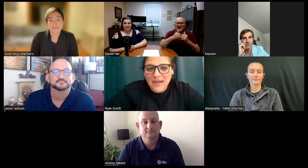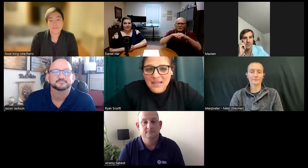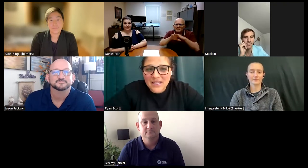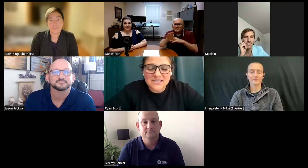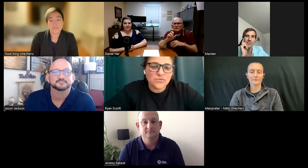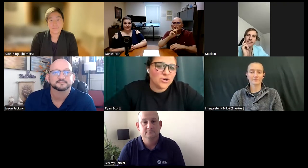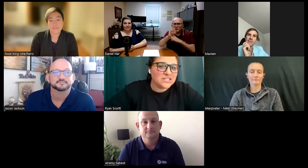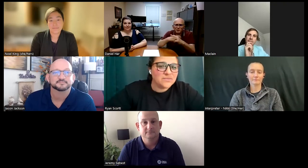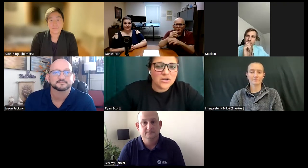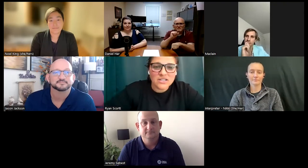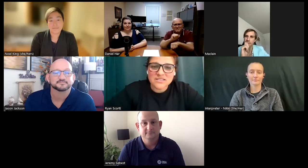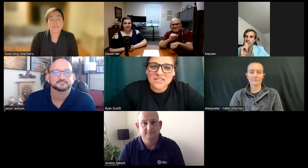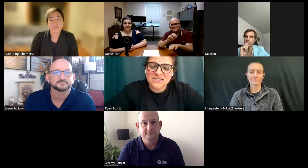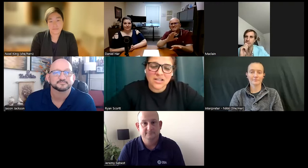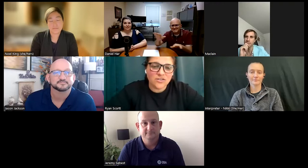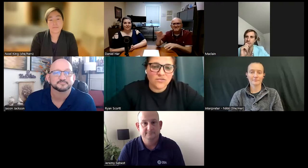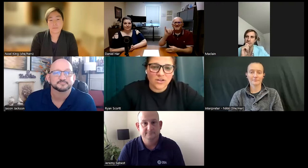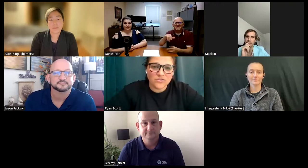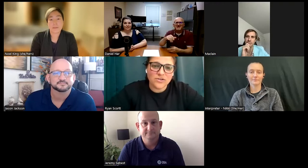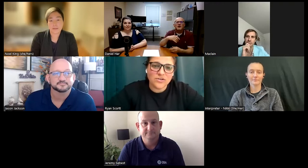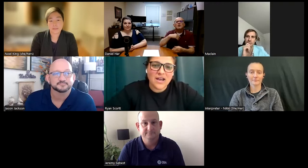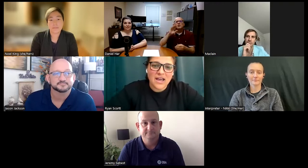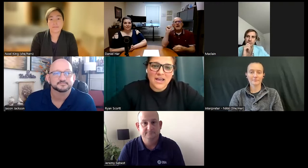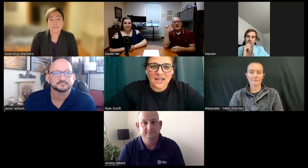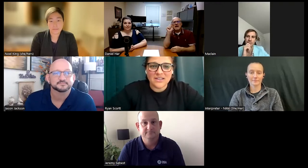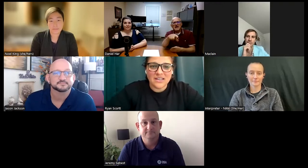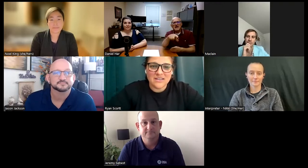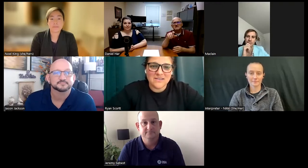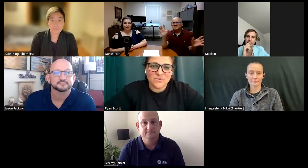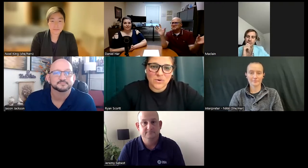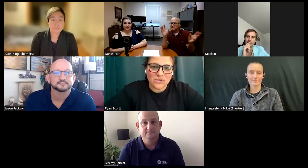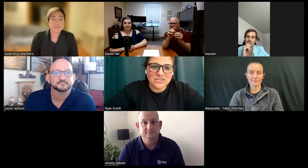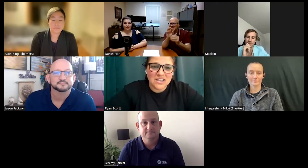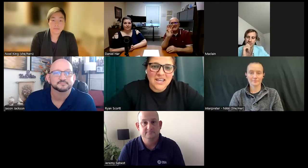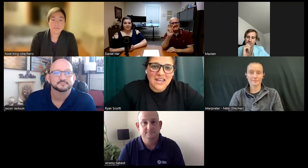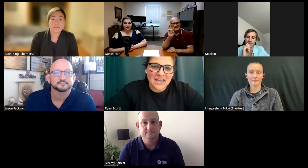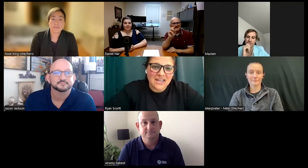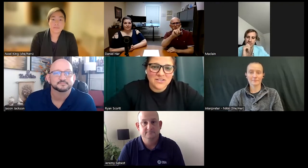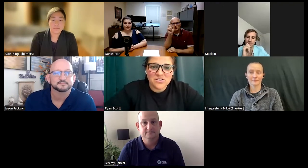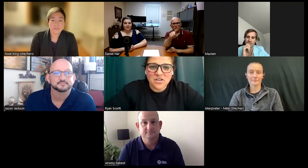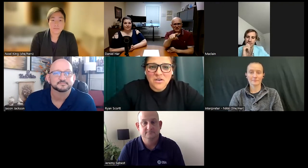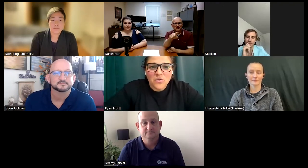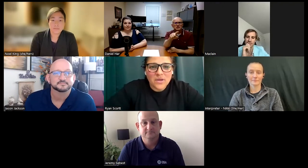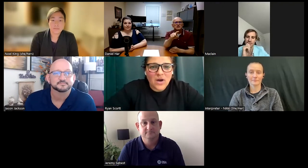raised your experiences that you've gone through navigating this world and we